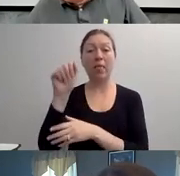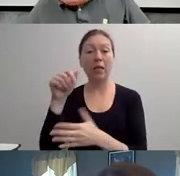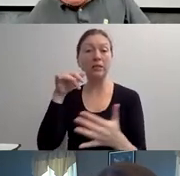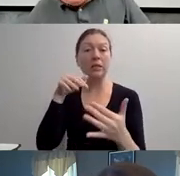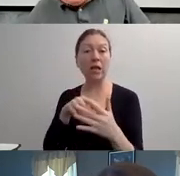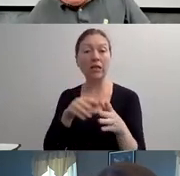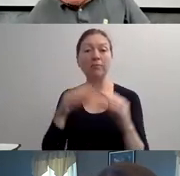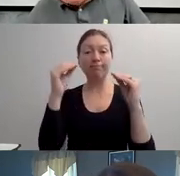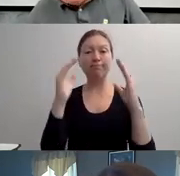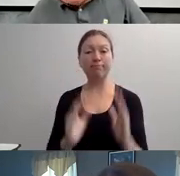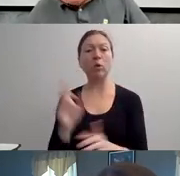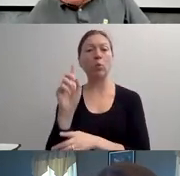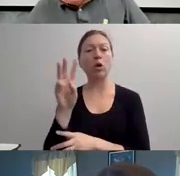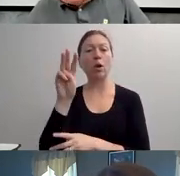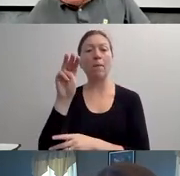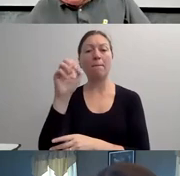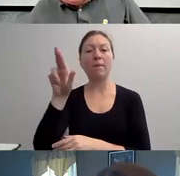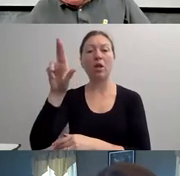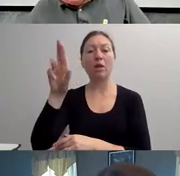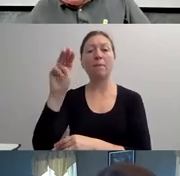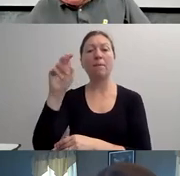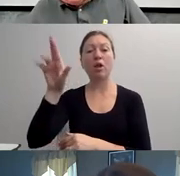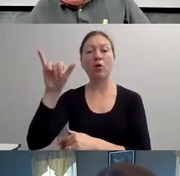INCLUSION AND OPPORTUNITIES JUST LIKE EVERYONE ELSE.